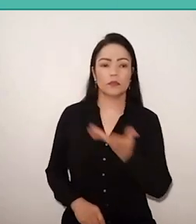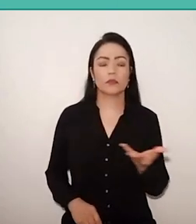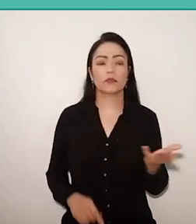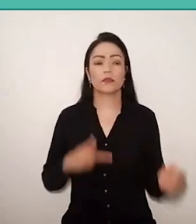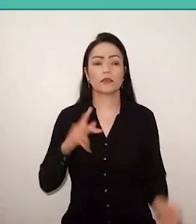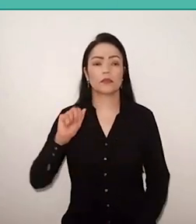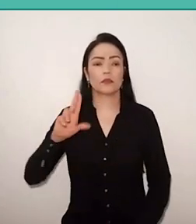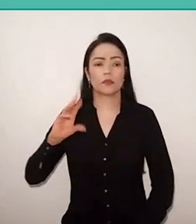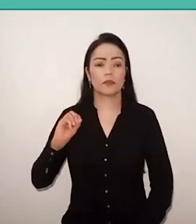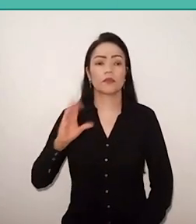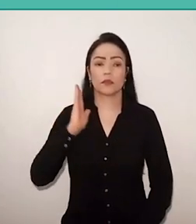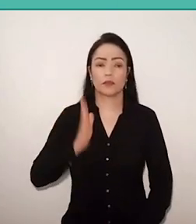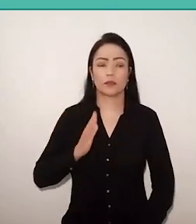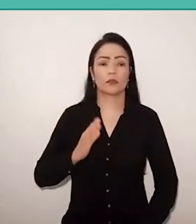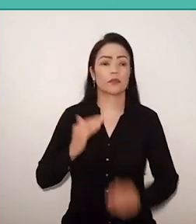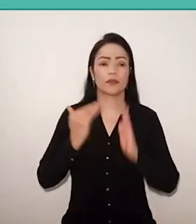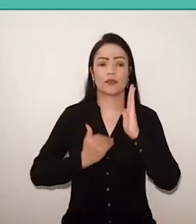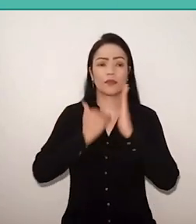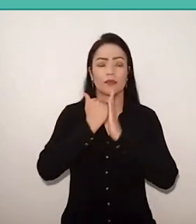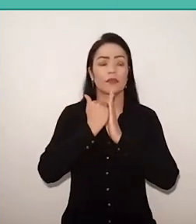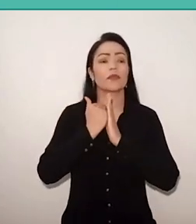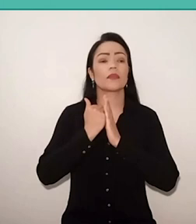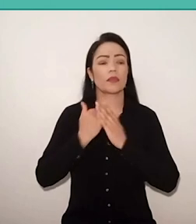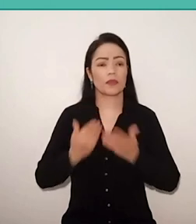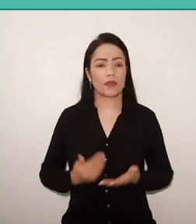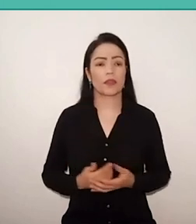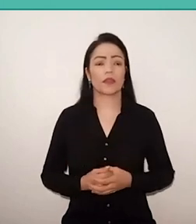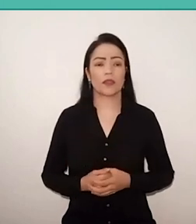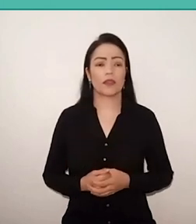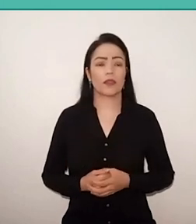Pierre Bourdieu, for example, already surpassed Marx,